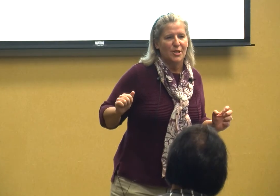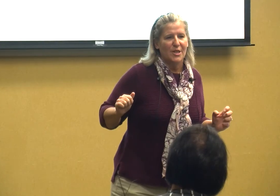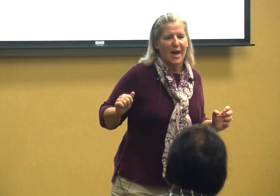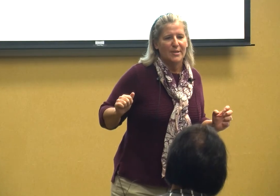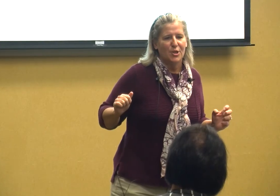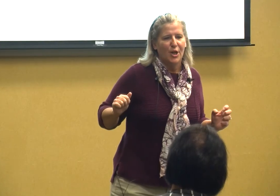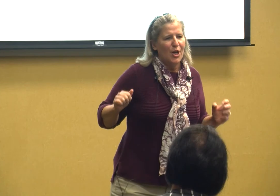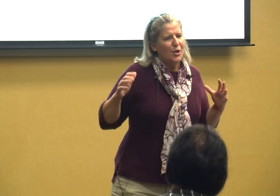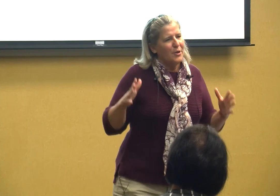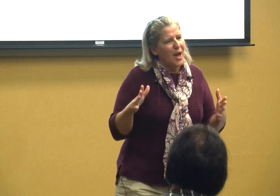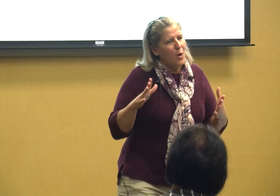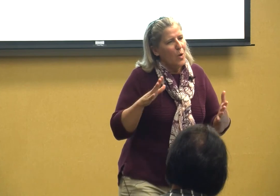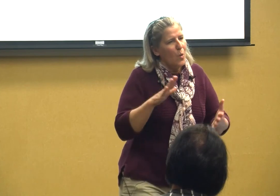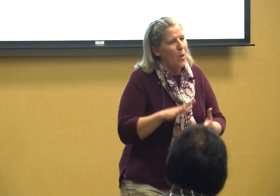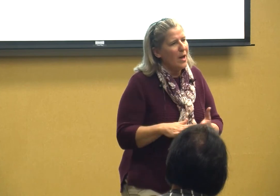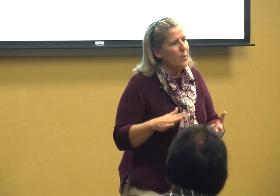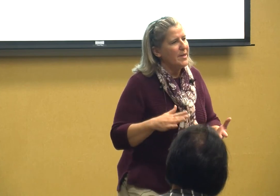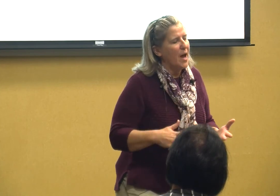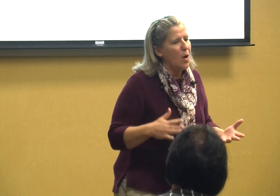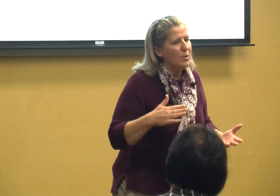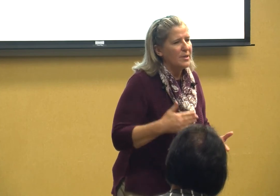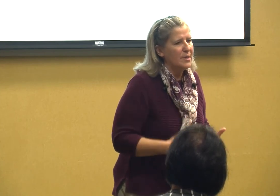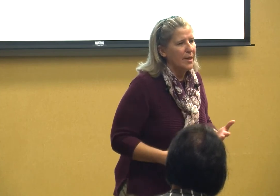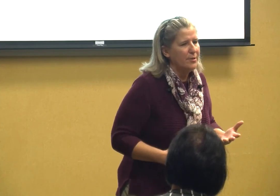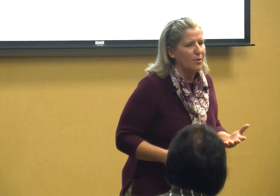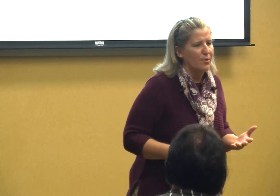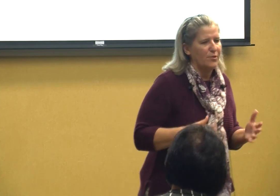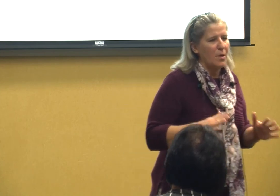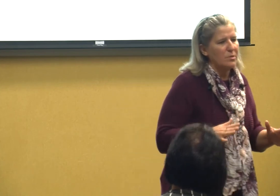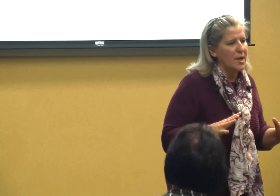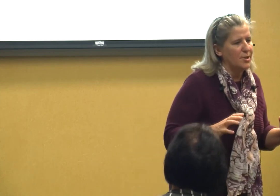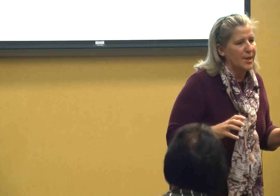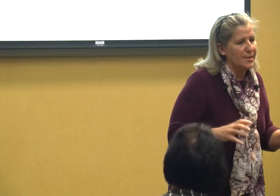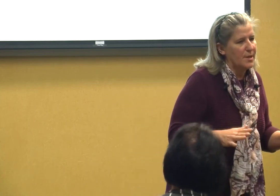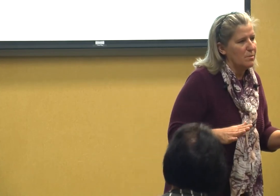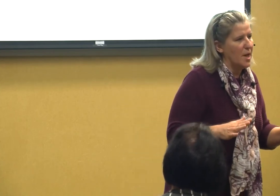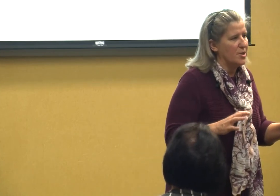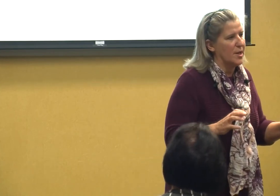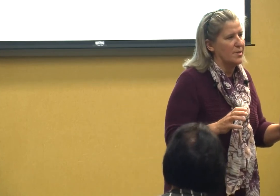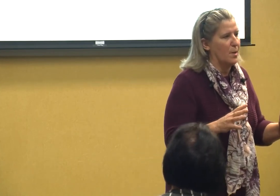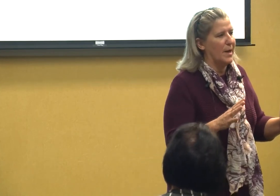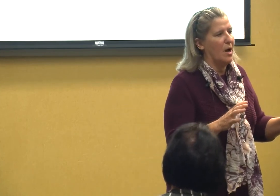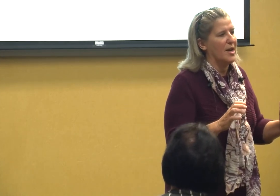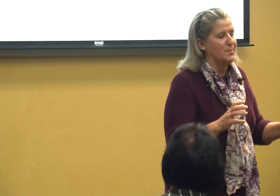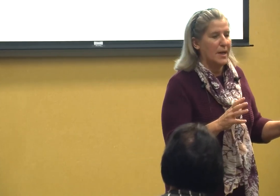to touch you know what are we told as teachers don't touch kids don't touch kids oh my gosh be